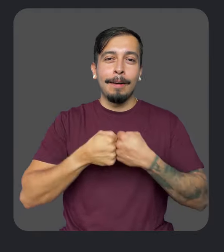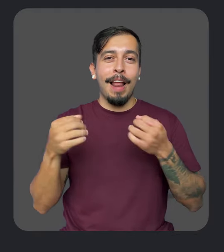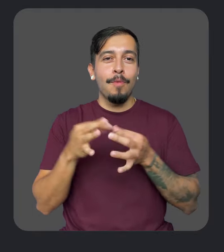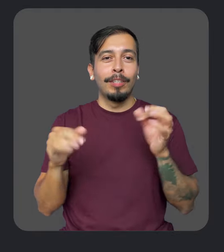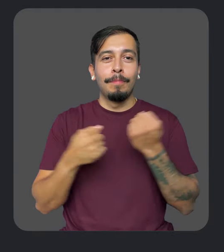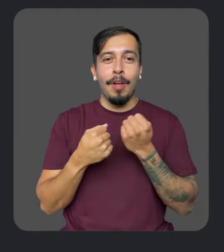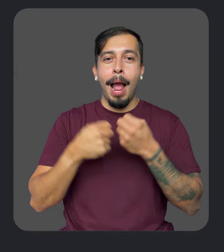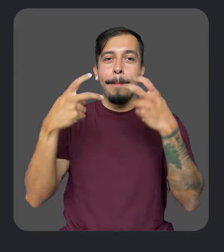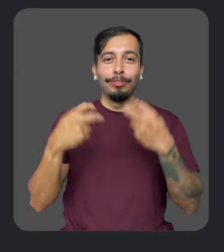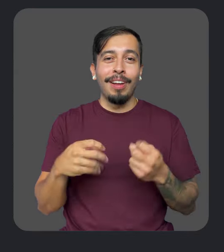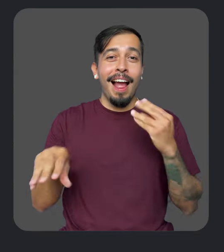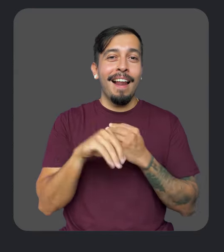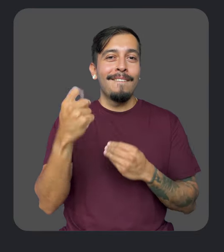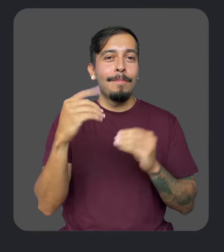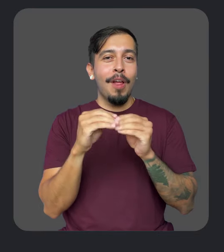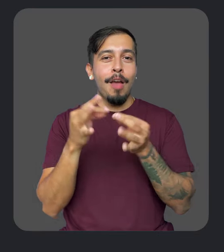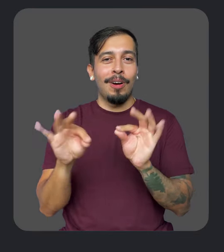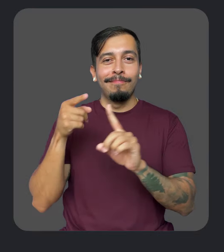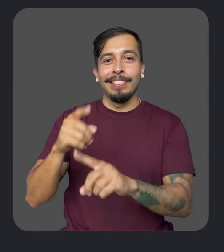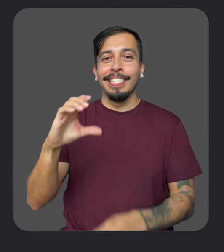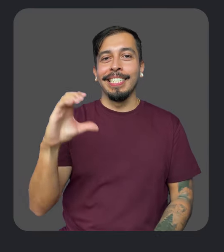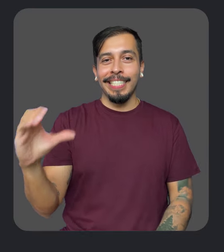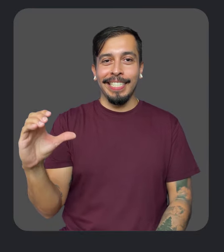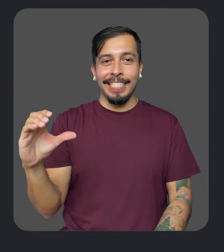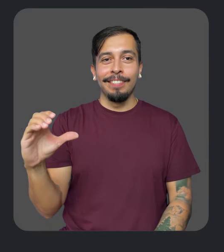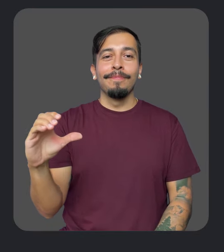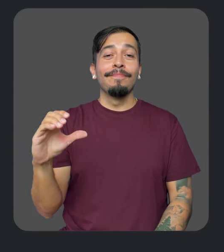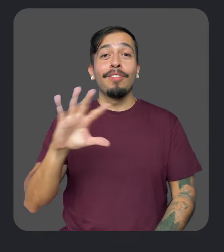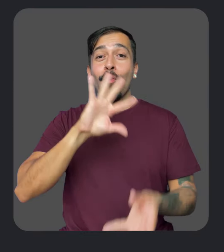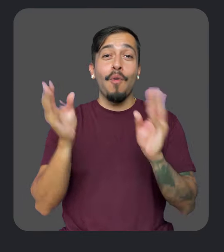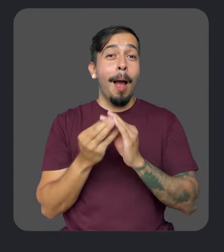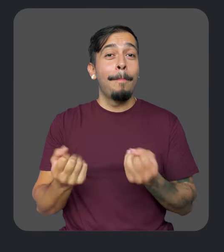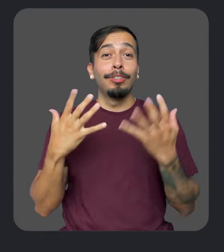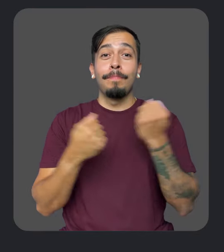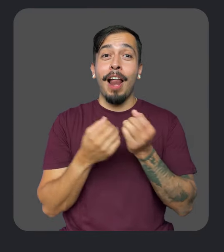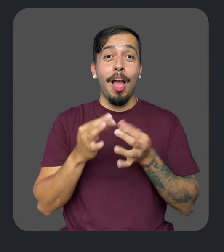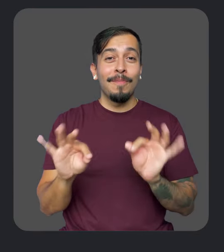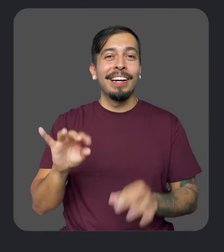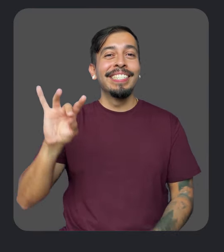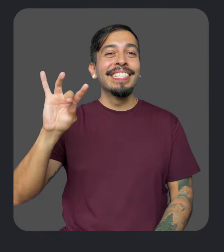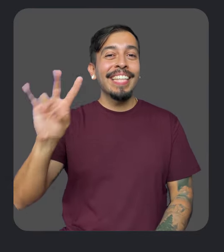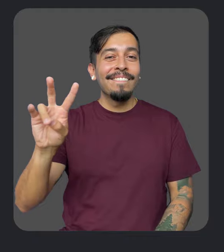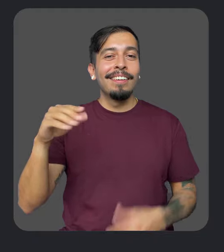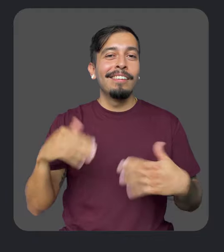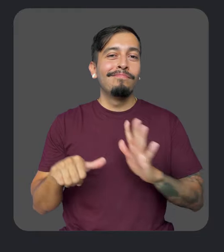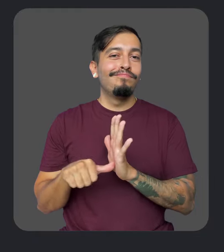for captions, adding 11 more languages for closed captions. That brings the total number of supported languages to an impressive 87!